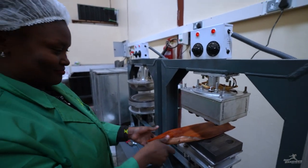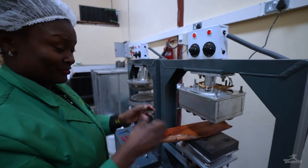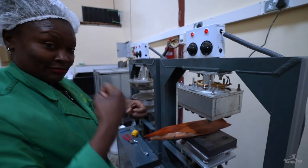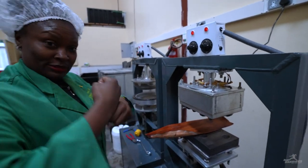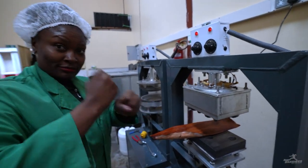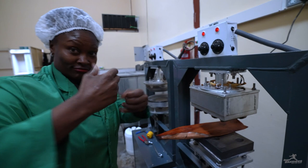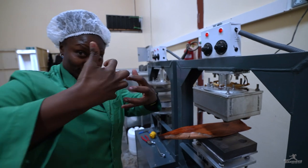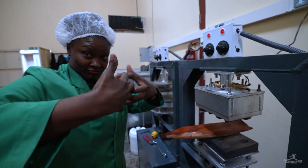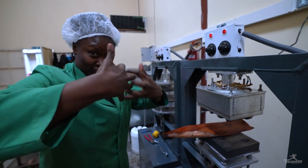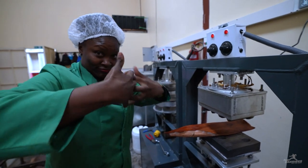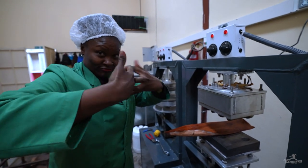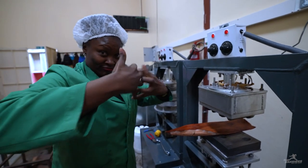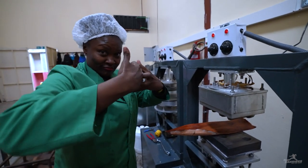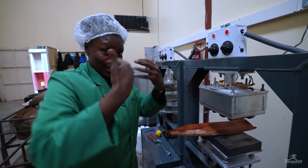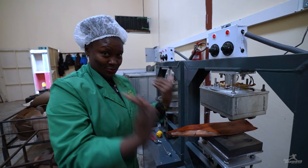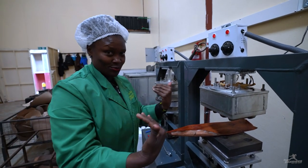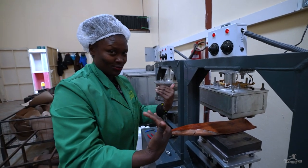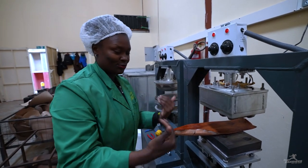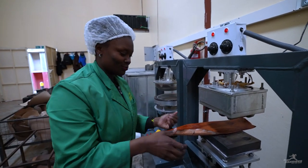I’m going to make some with the machine now.